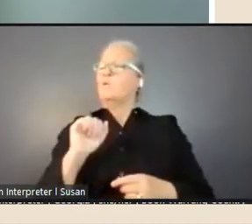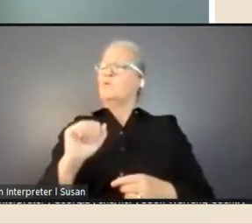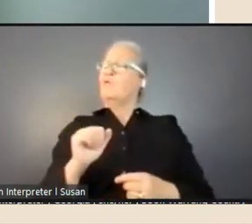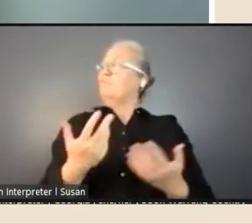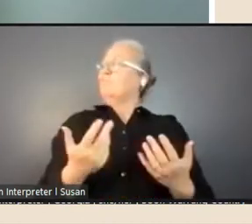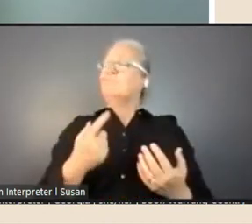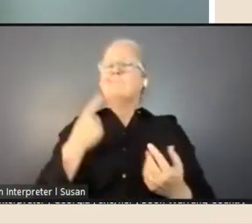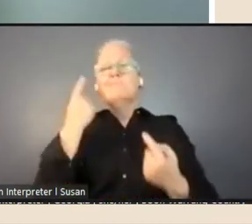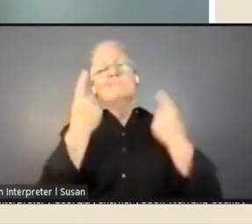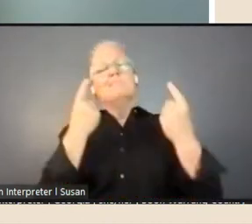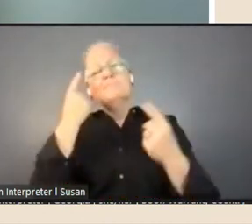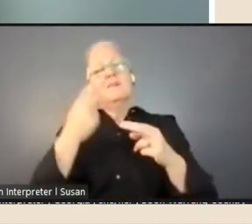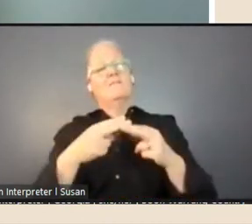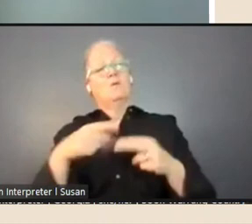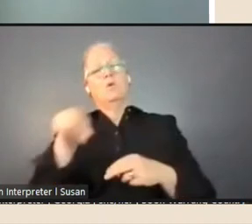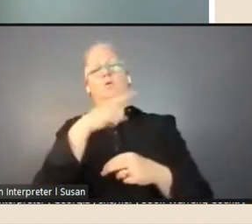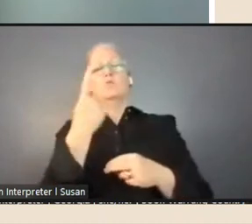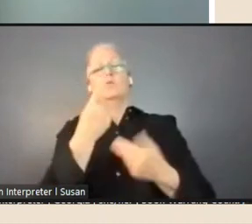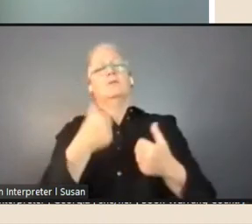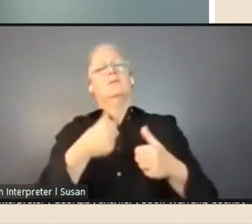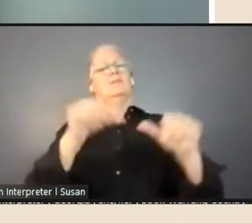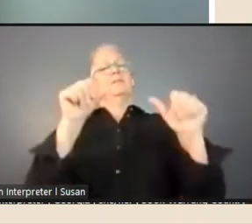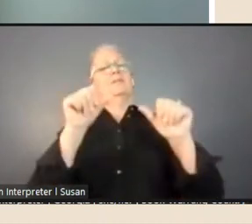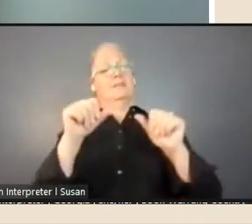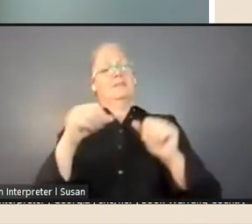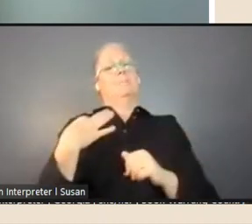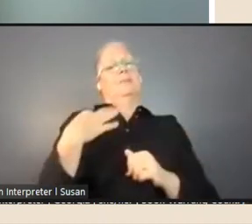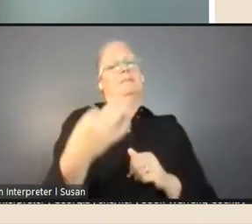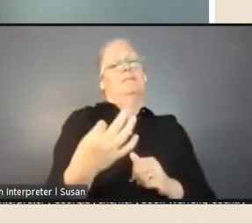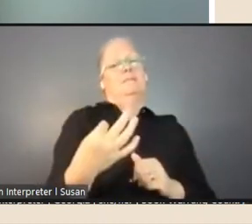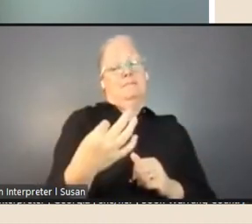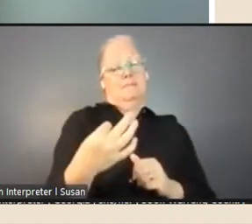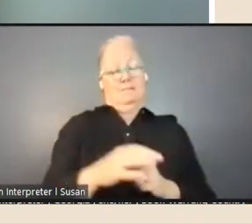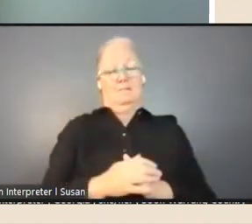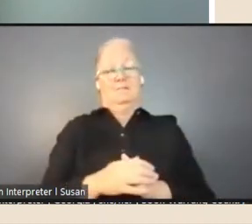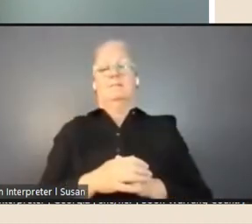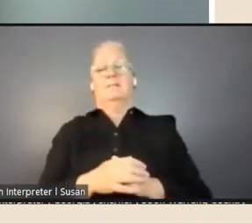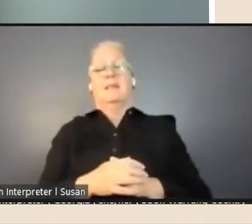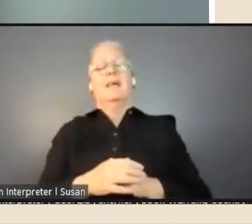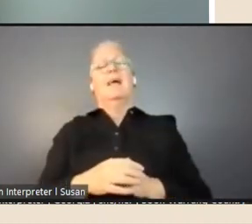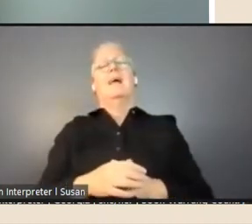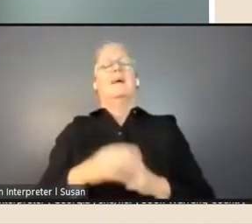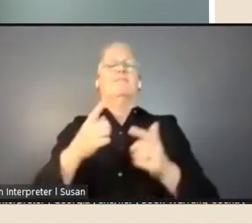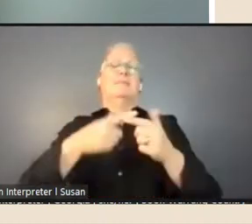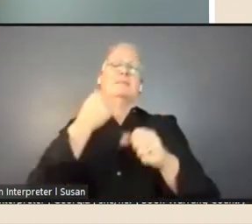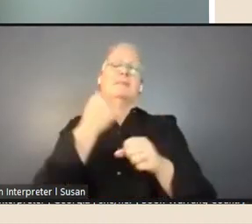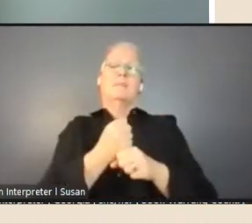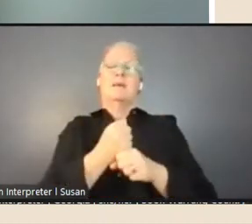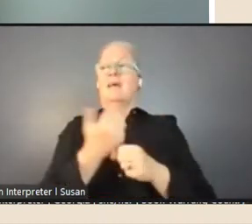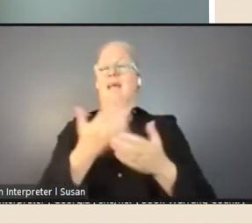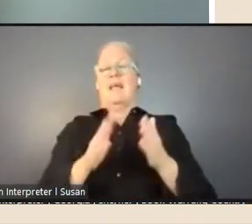in terms of thinking about how to balance living, working, practicing in